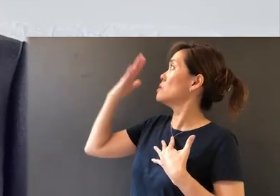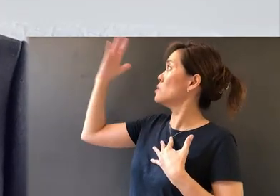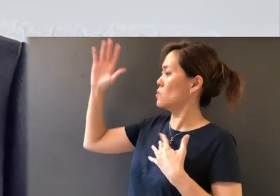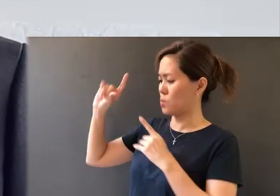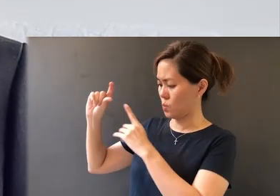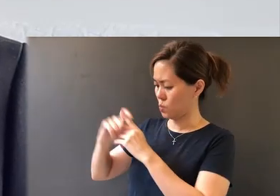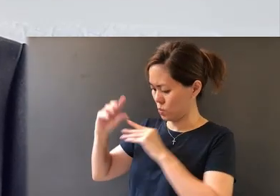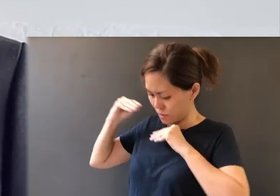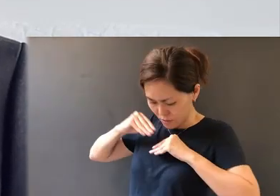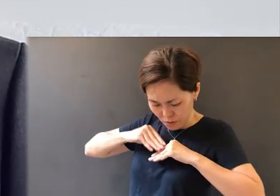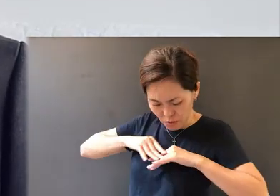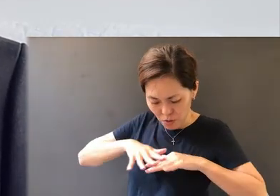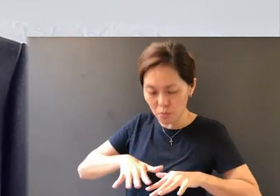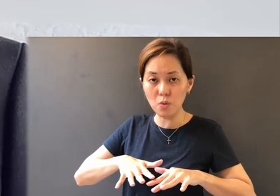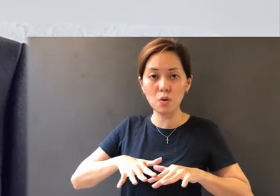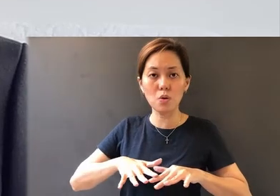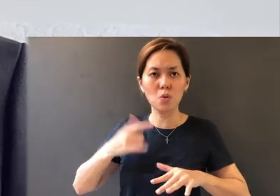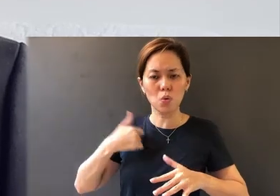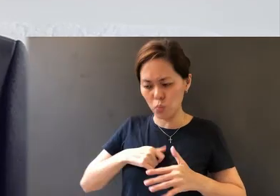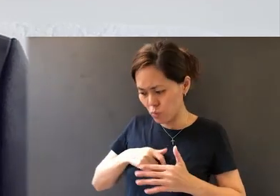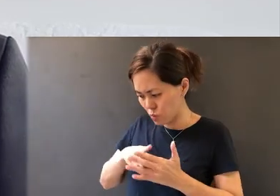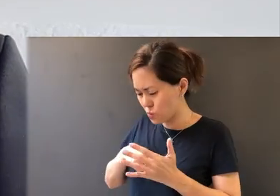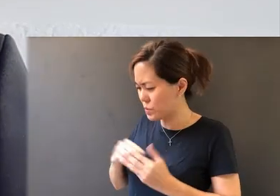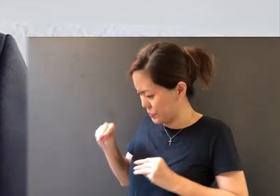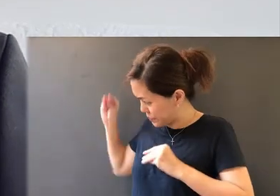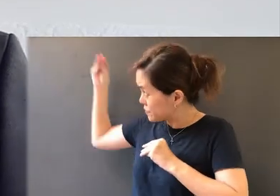in the Holy Scriptures that we are about to read.